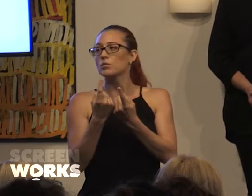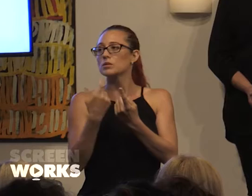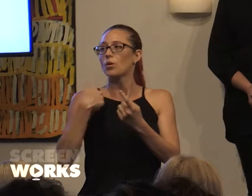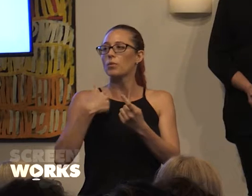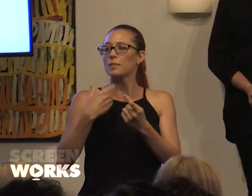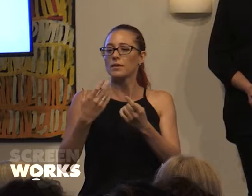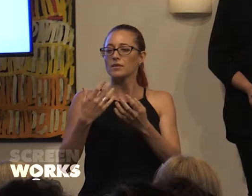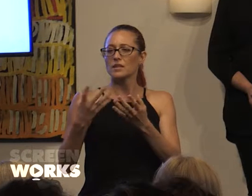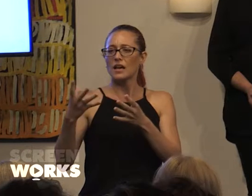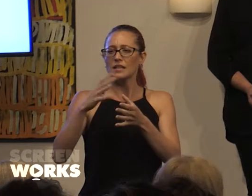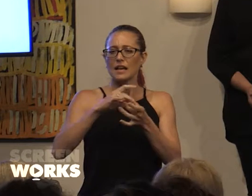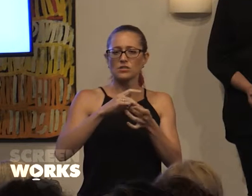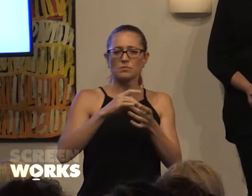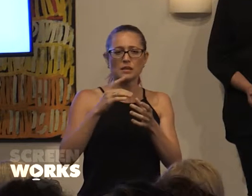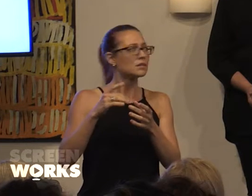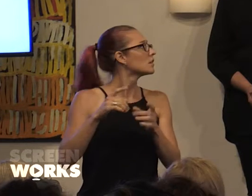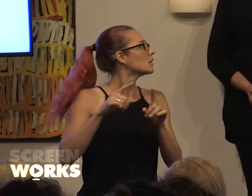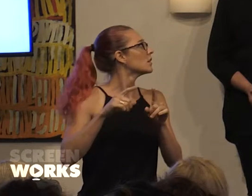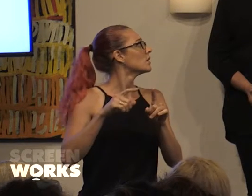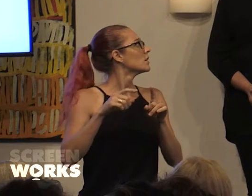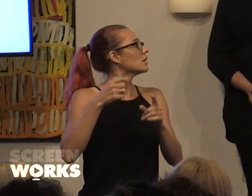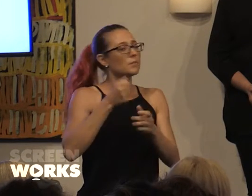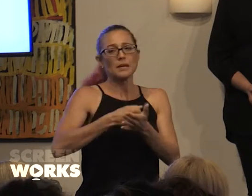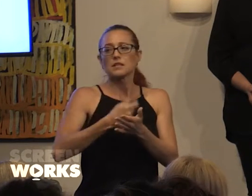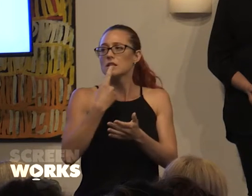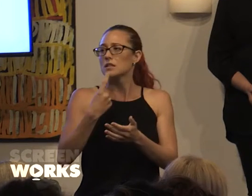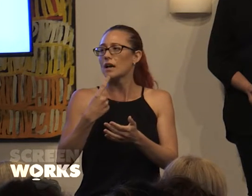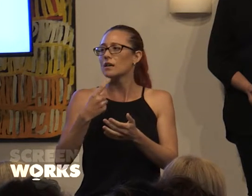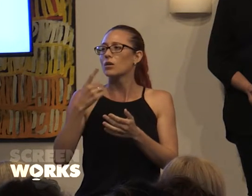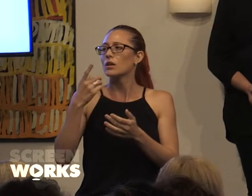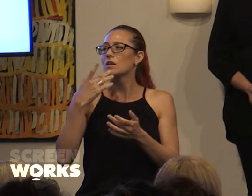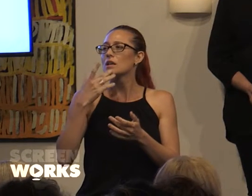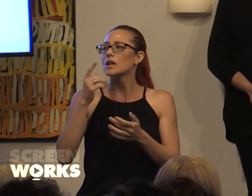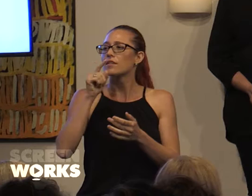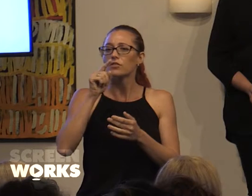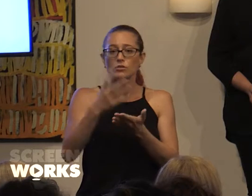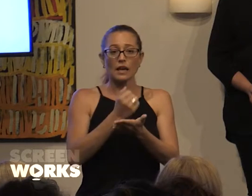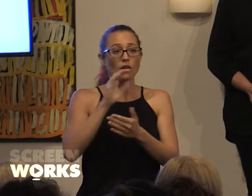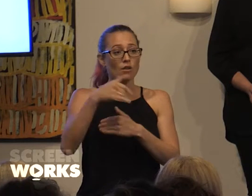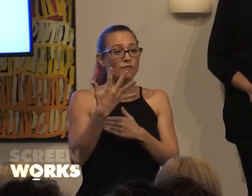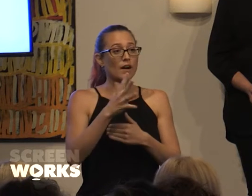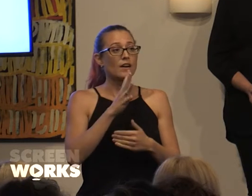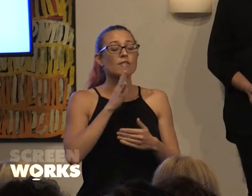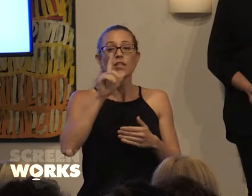which is different from the ADG's. What we're basically saying is if you get $500,000 or more from